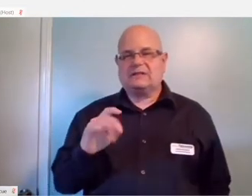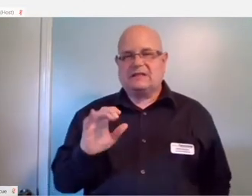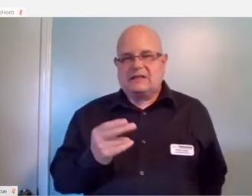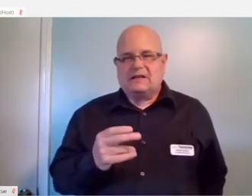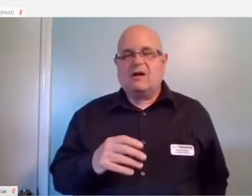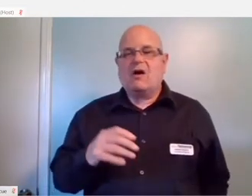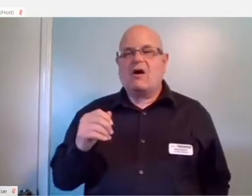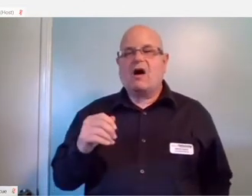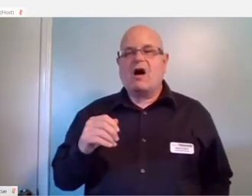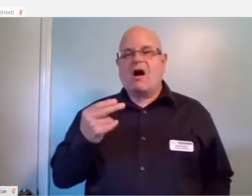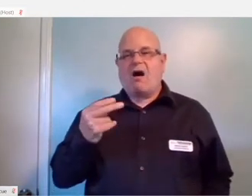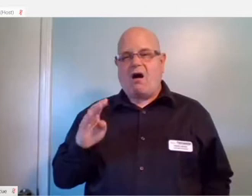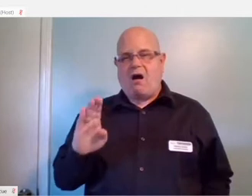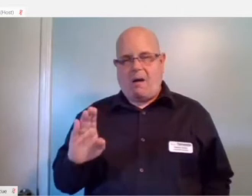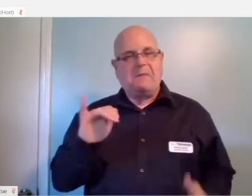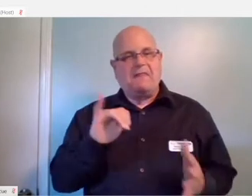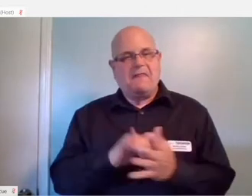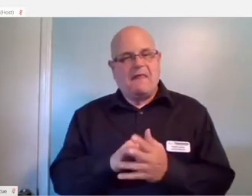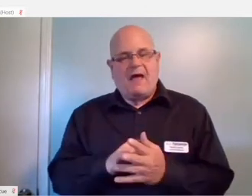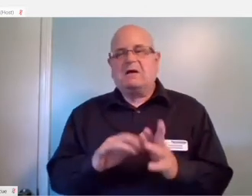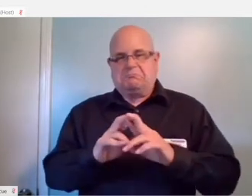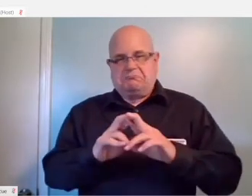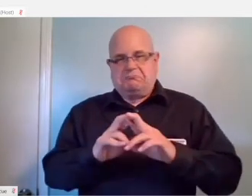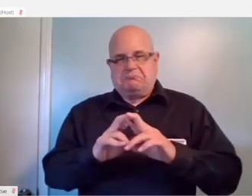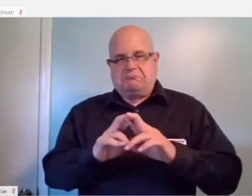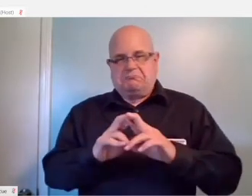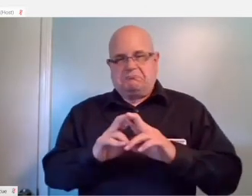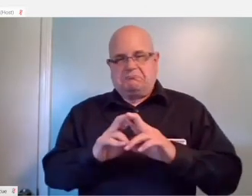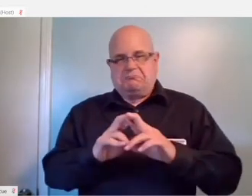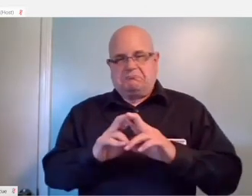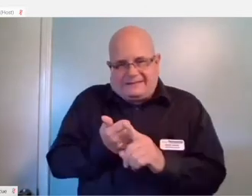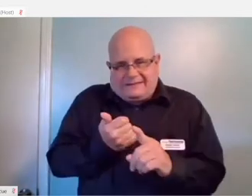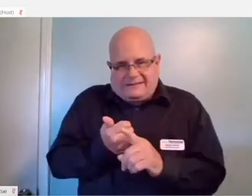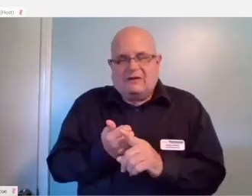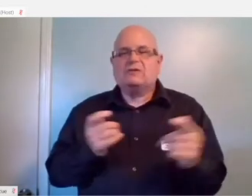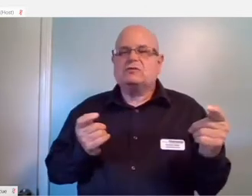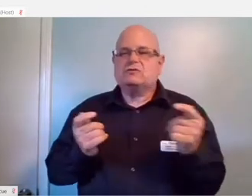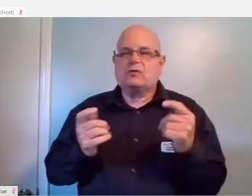This actually has an infrared controller in it and you're able to control your television,